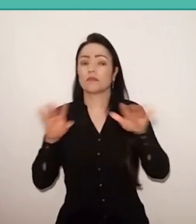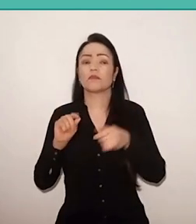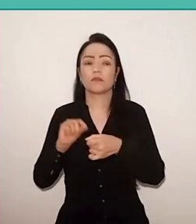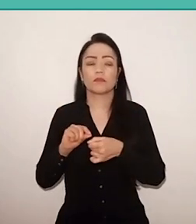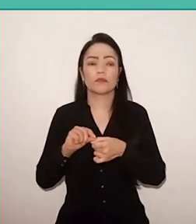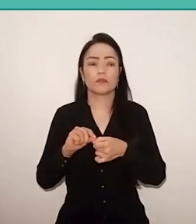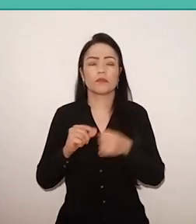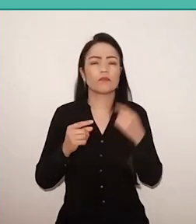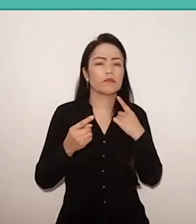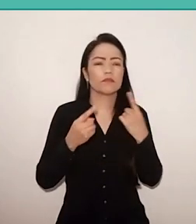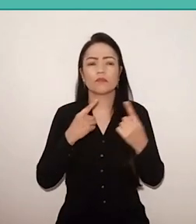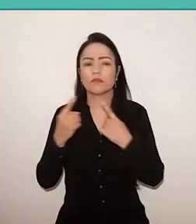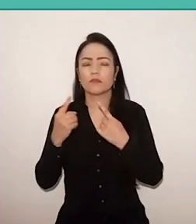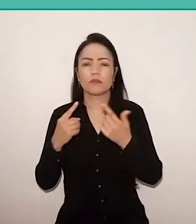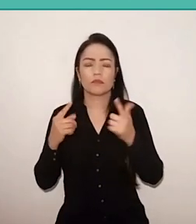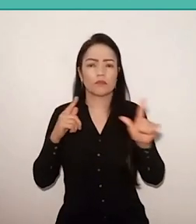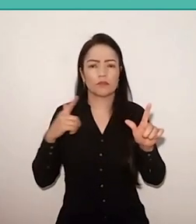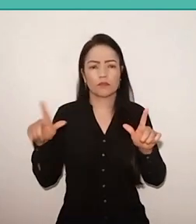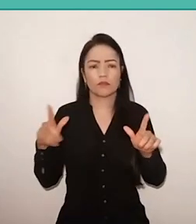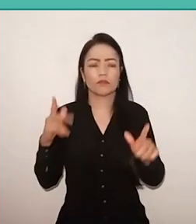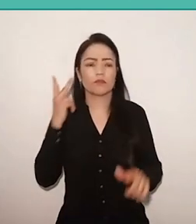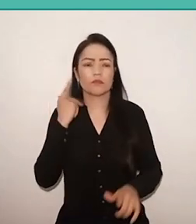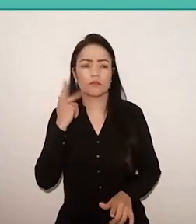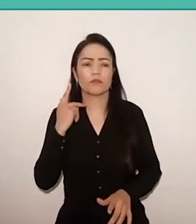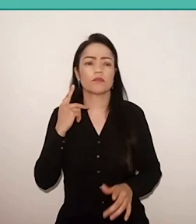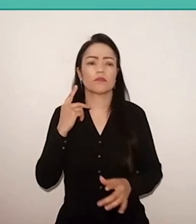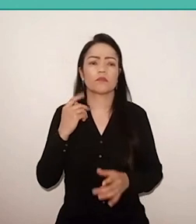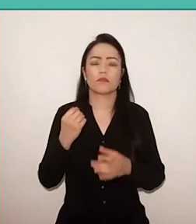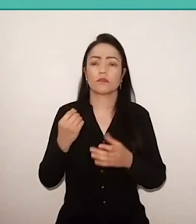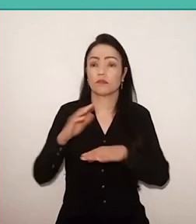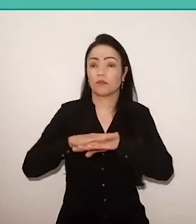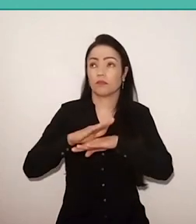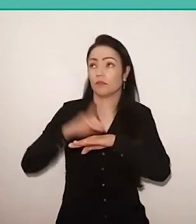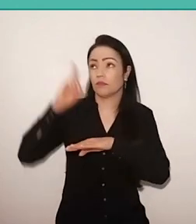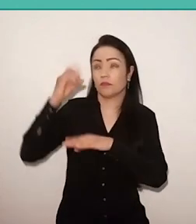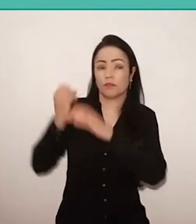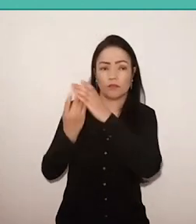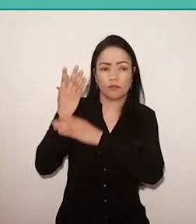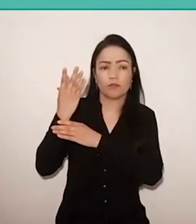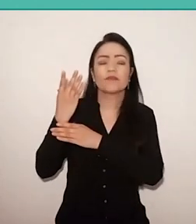with other actors, with nature and with the Creator, build their own history